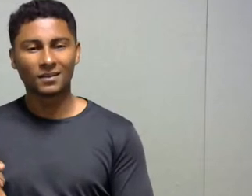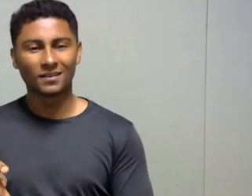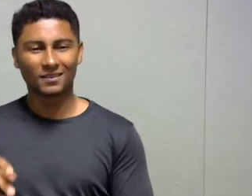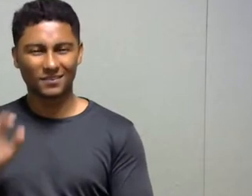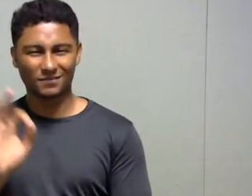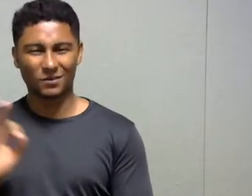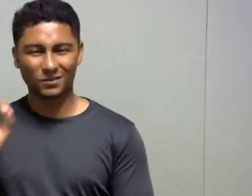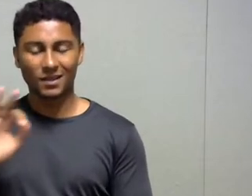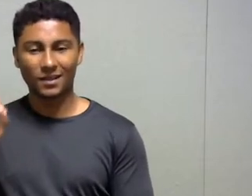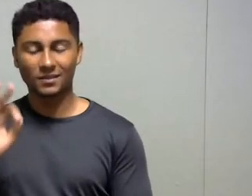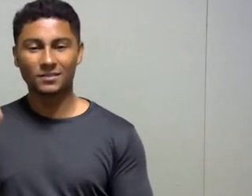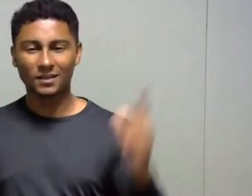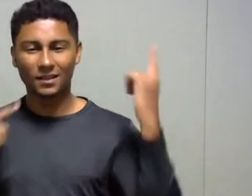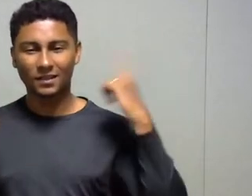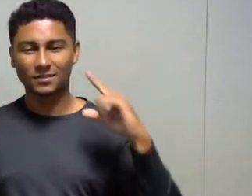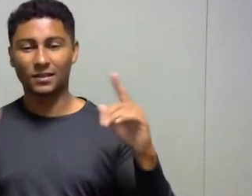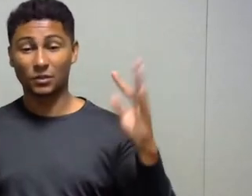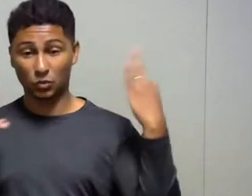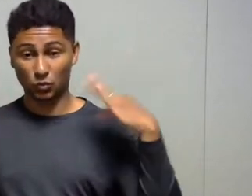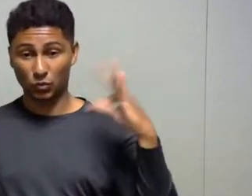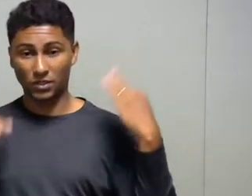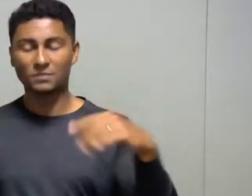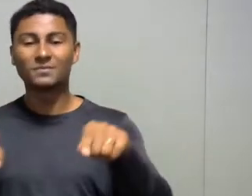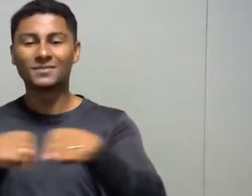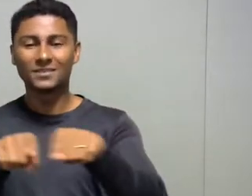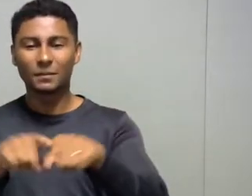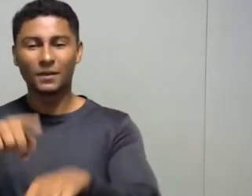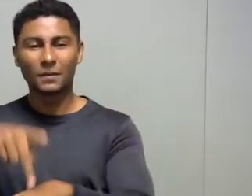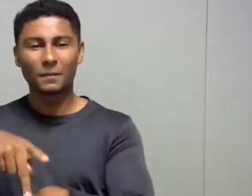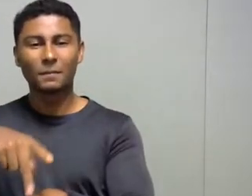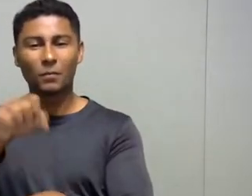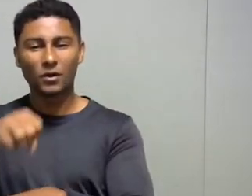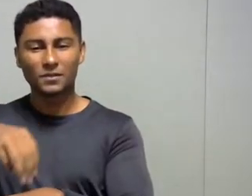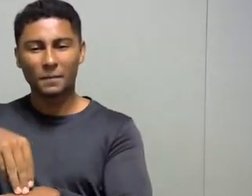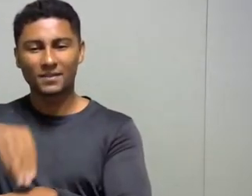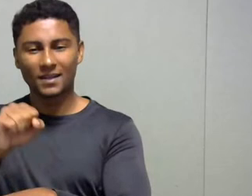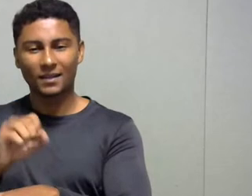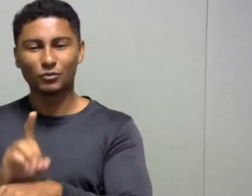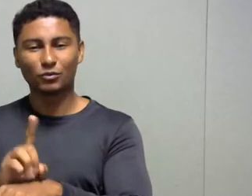and of the graduation, masters and doctorate, in Tourism, also at USP,